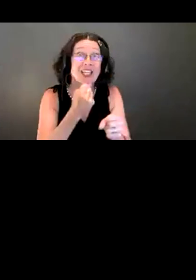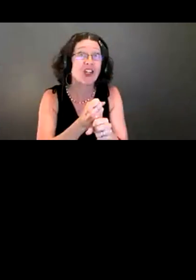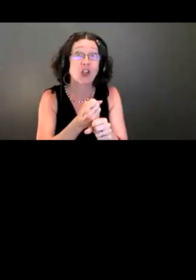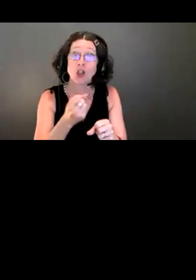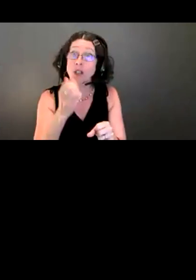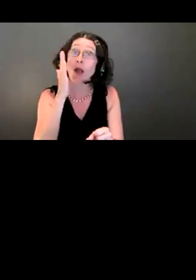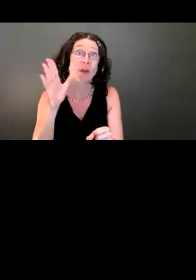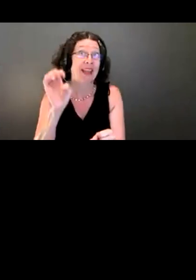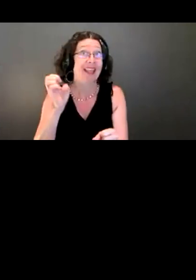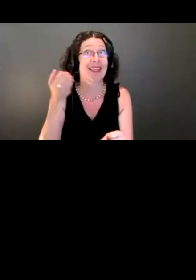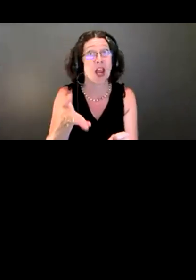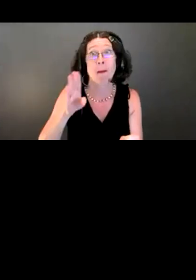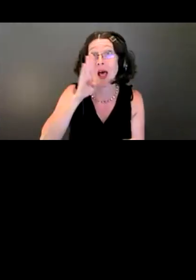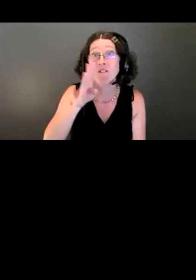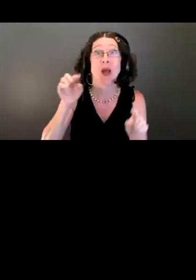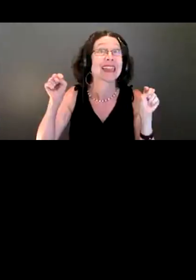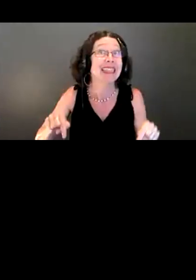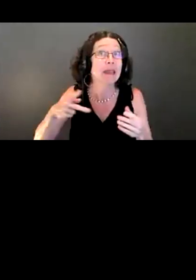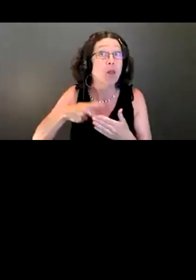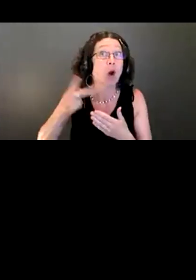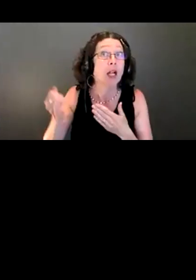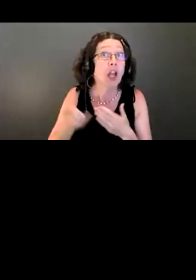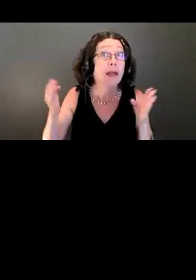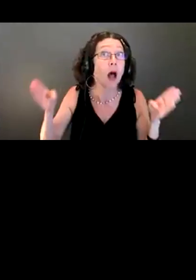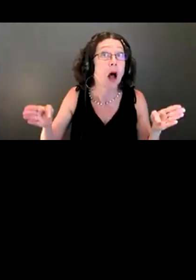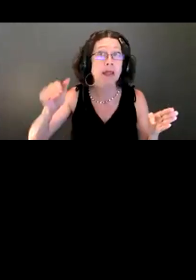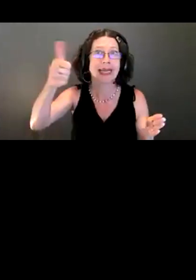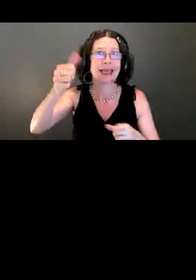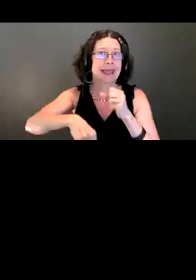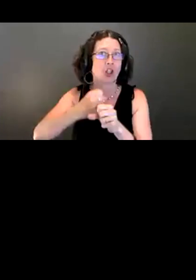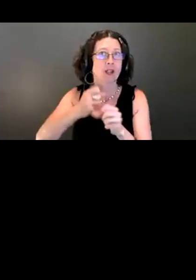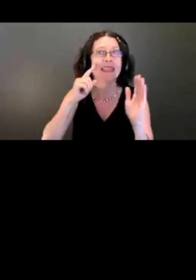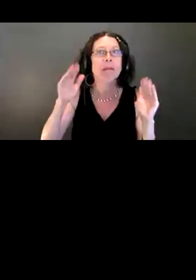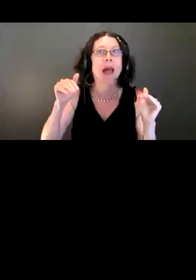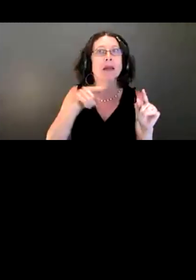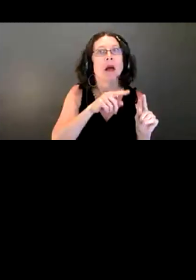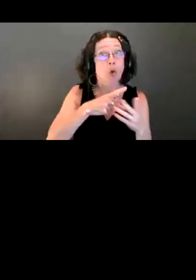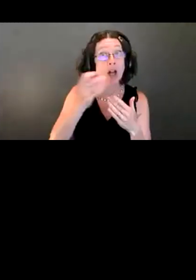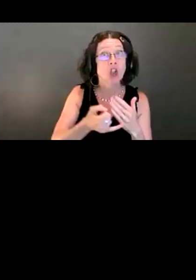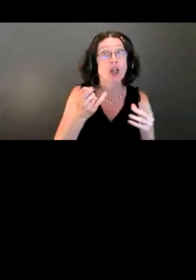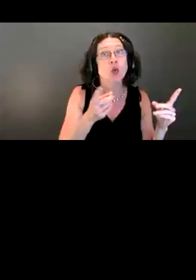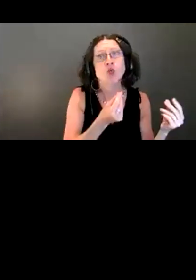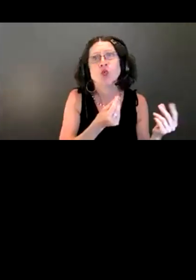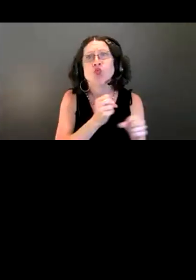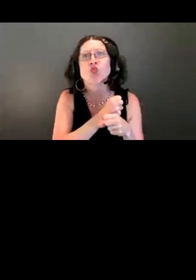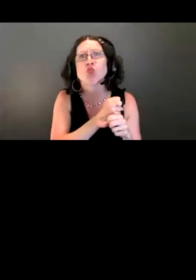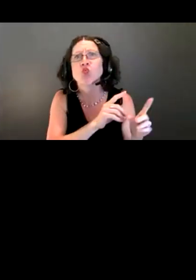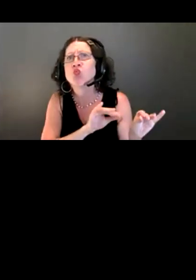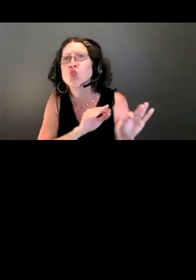In Bellevue with this project, it will be ten years by the time we're done. This project is expected to be finished in 2027.